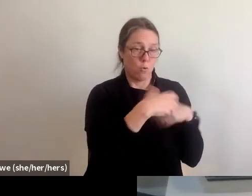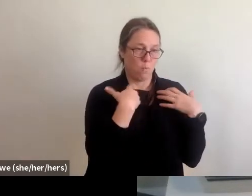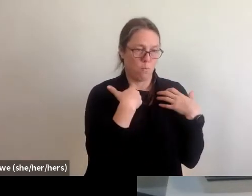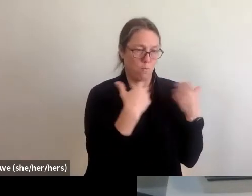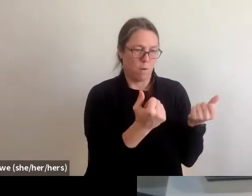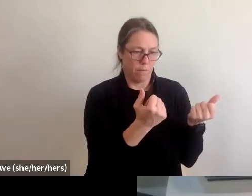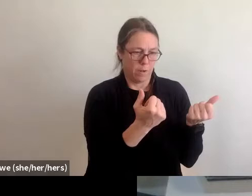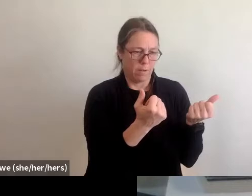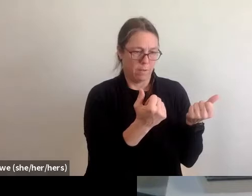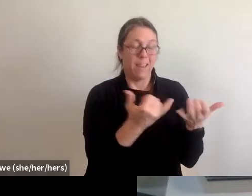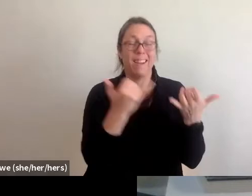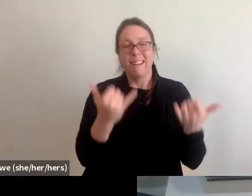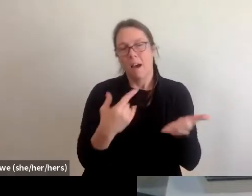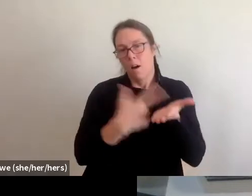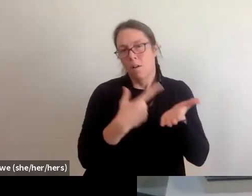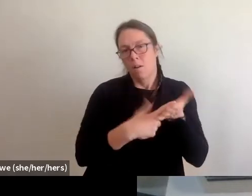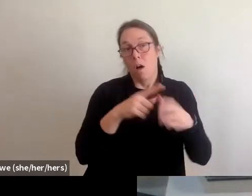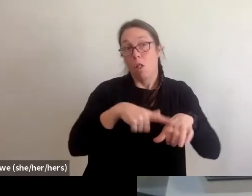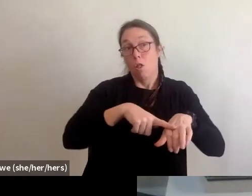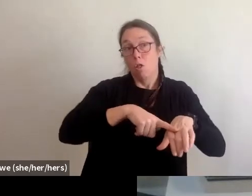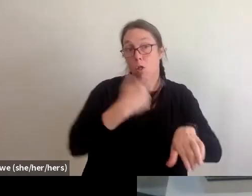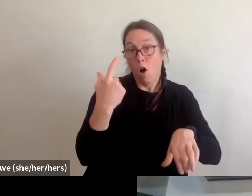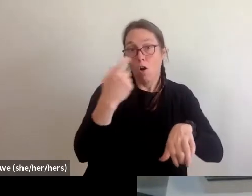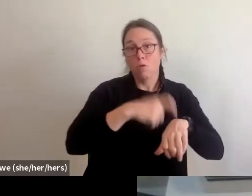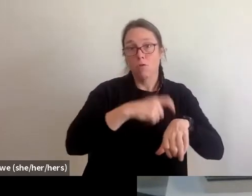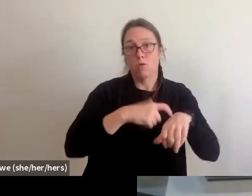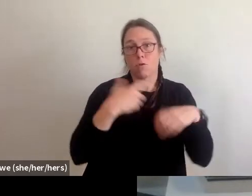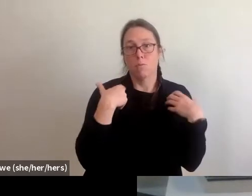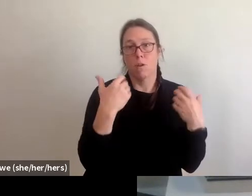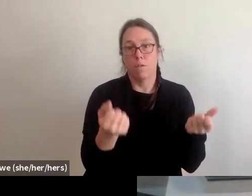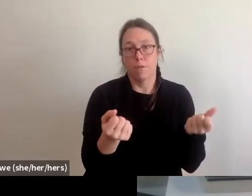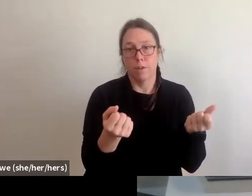which is more directed, I guess, at homeowners I guess